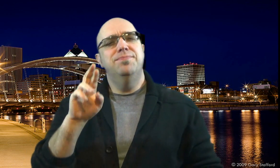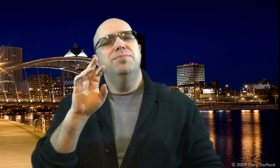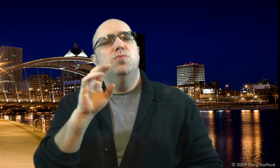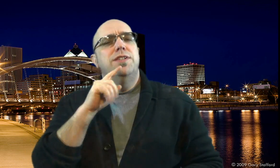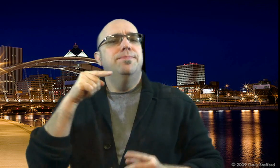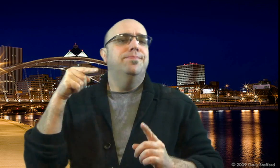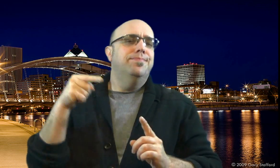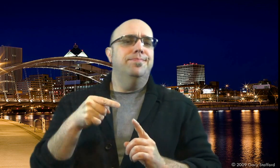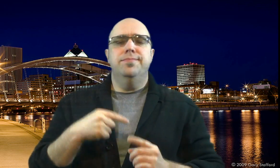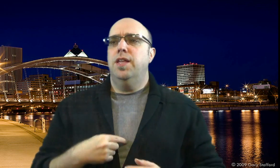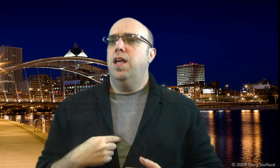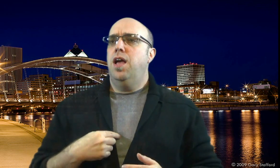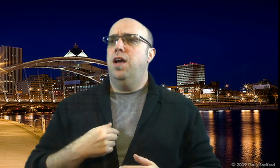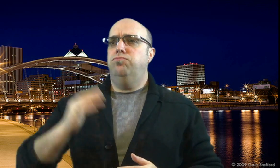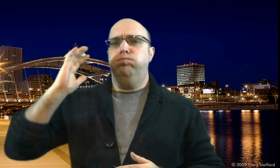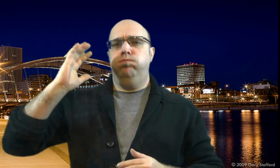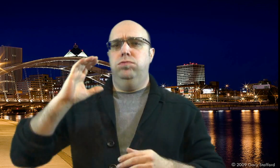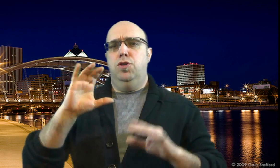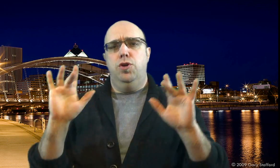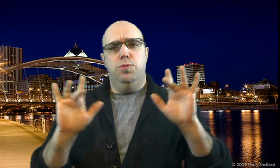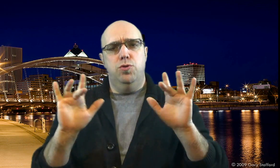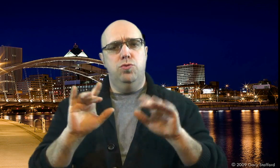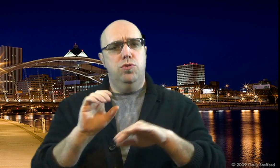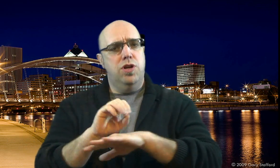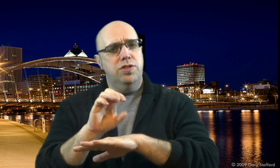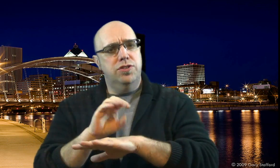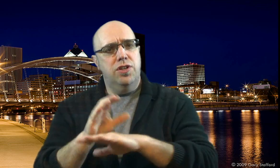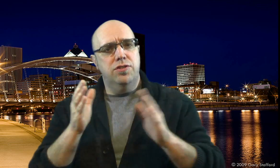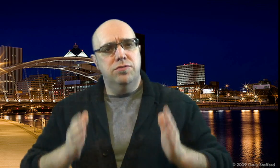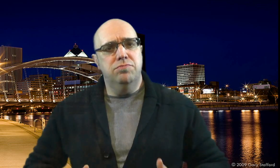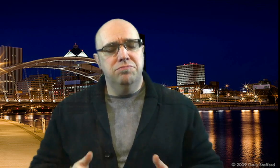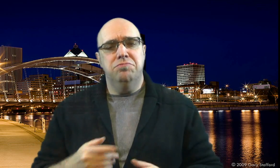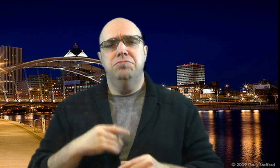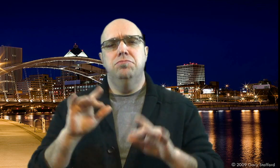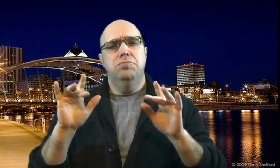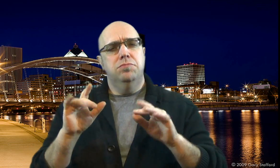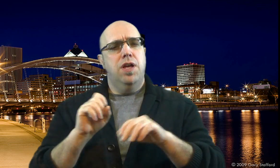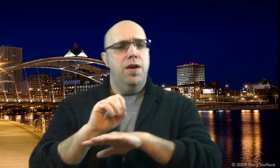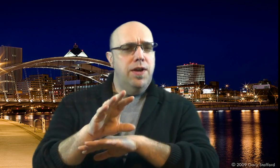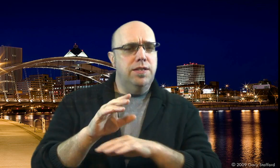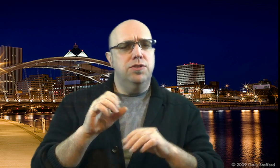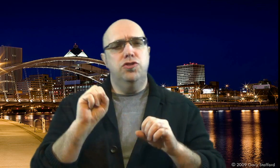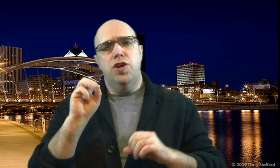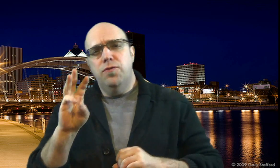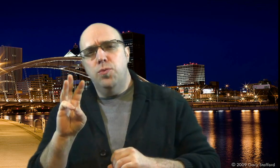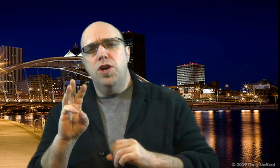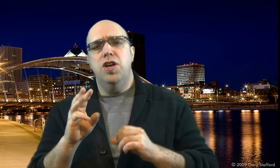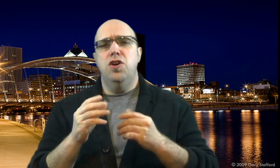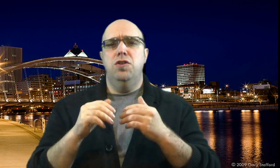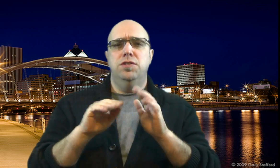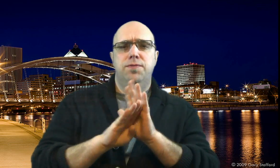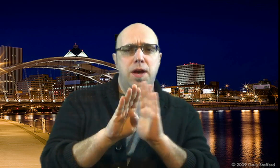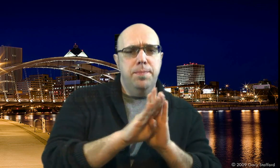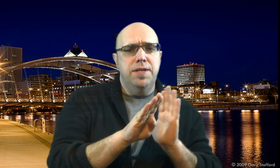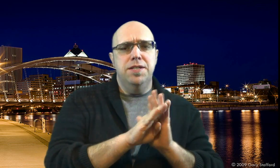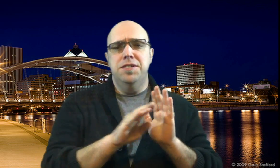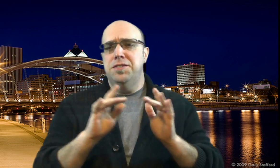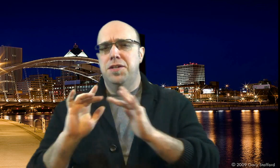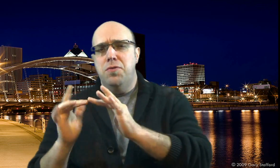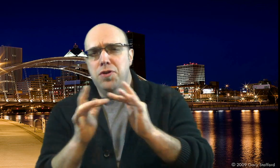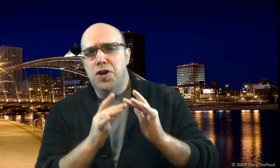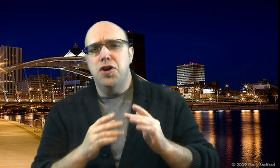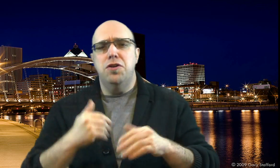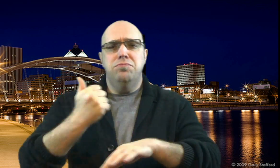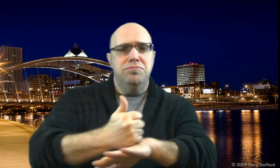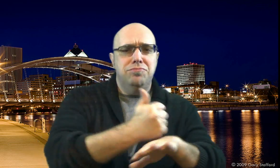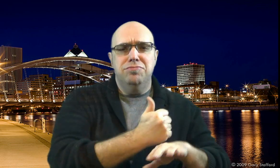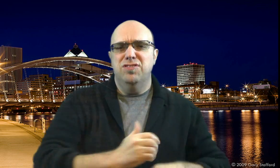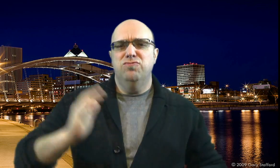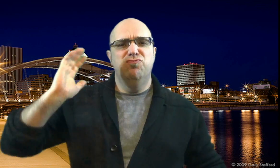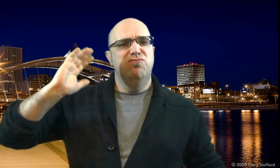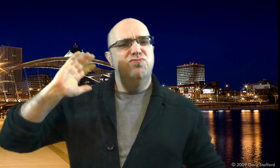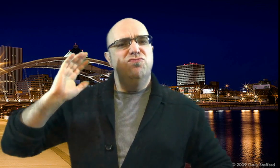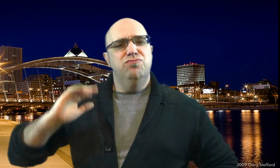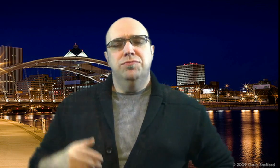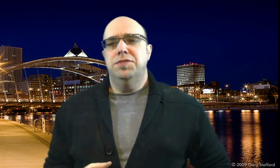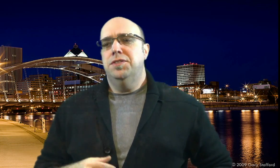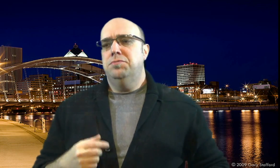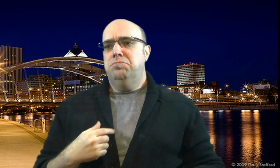I used to be a computer consultant in past working with computers, software, development and networking.